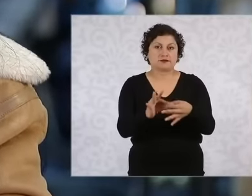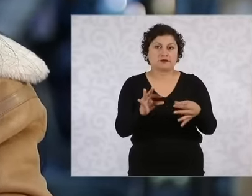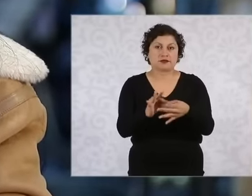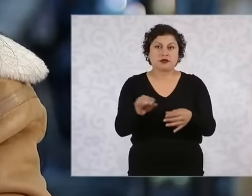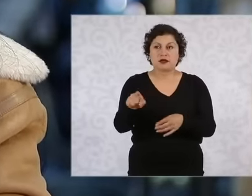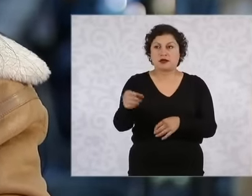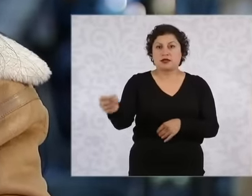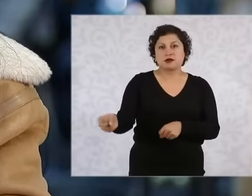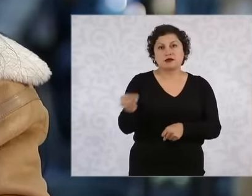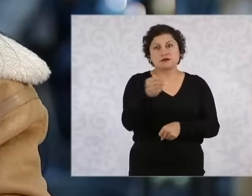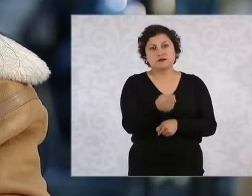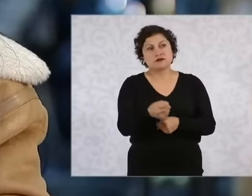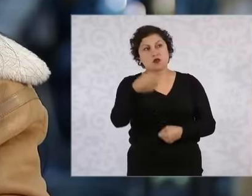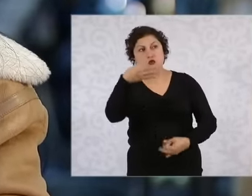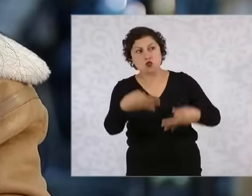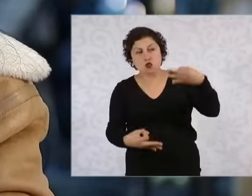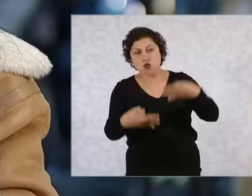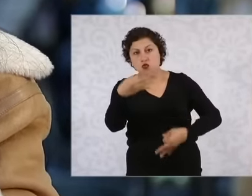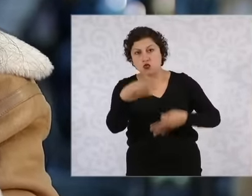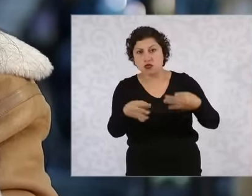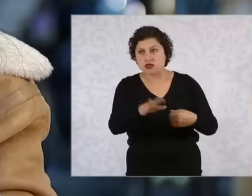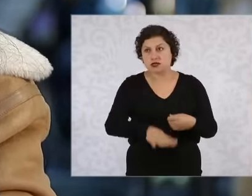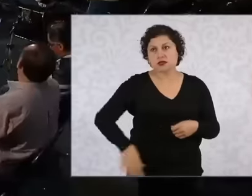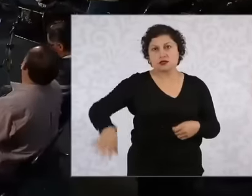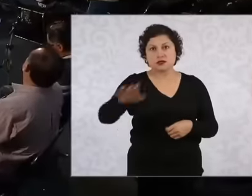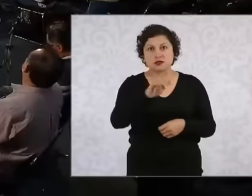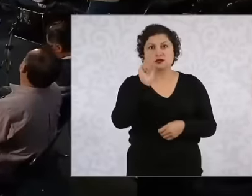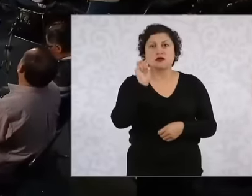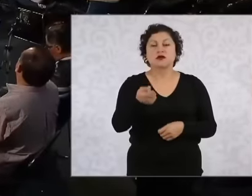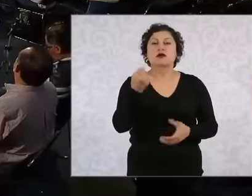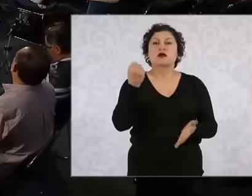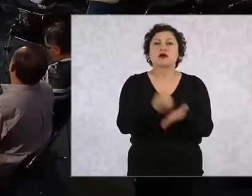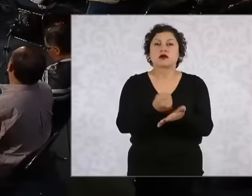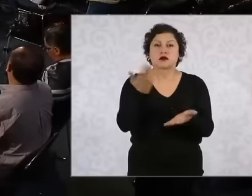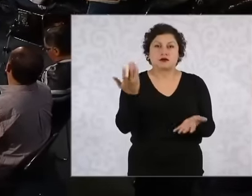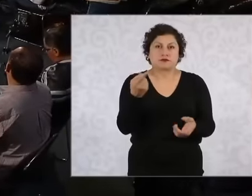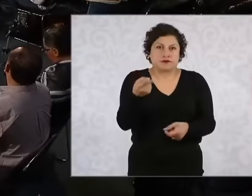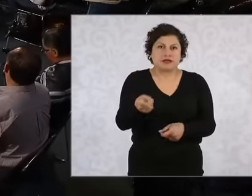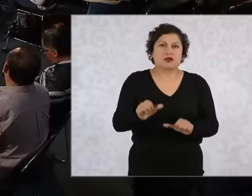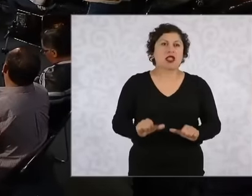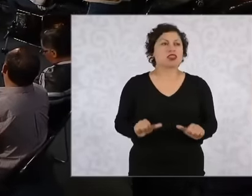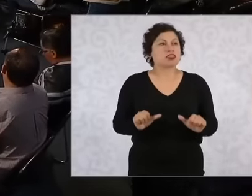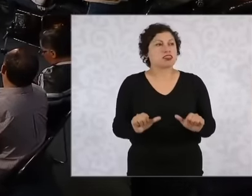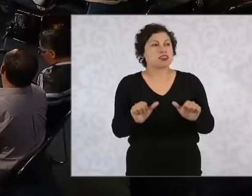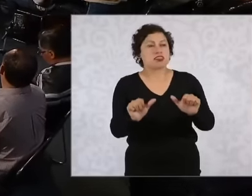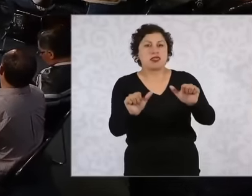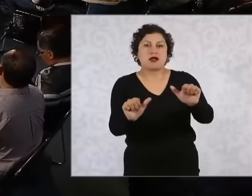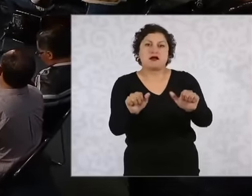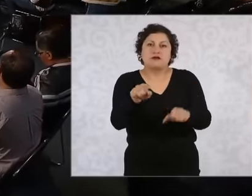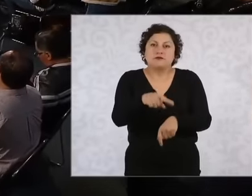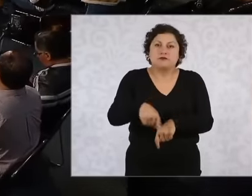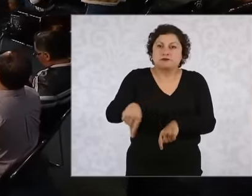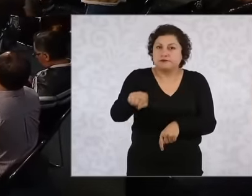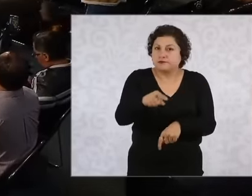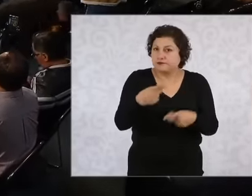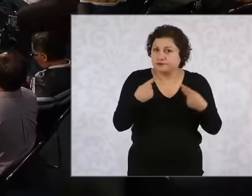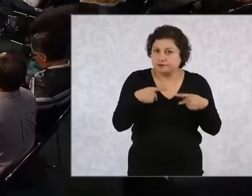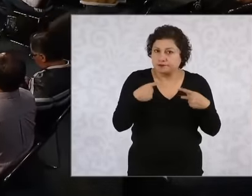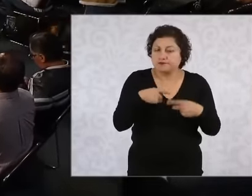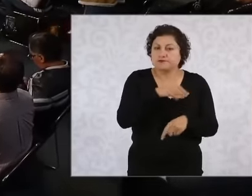This could generate a cloak of impunity and generate in them more, well, let's say comfort when